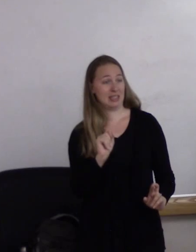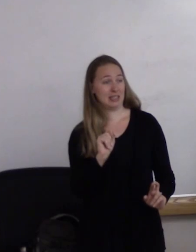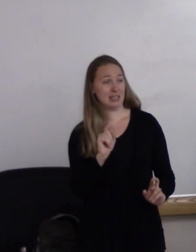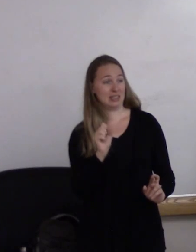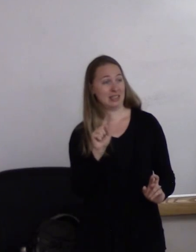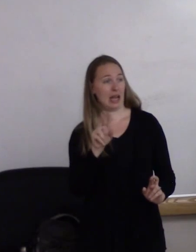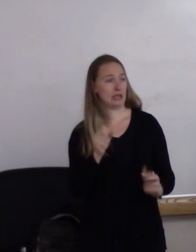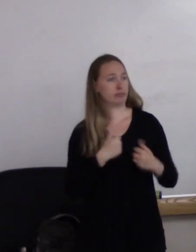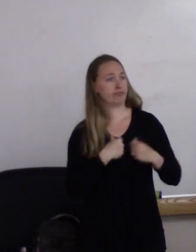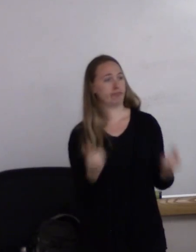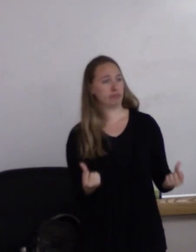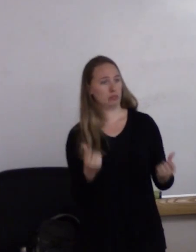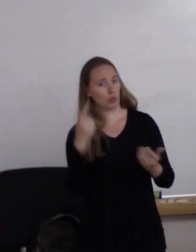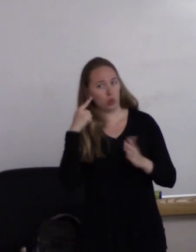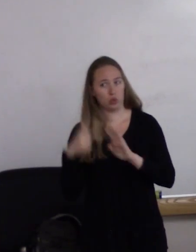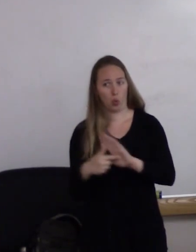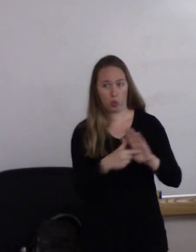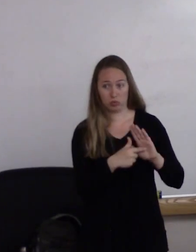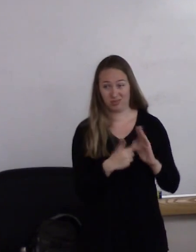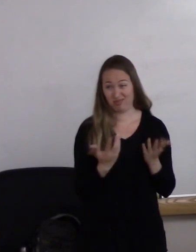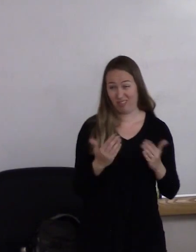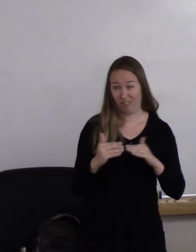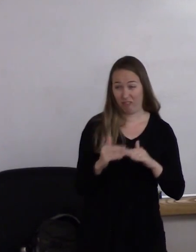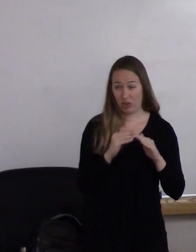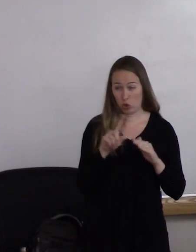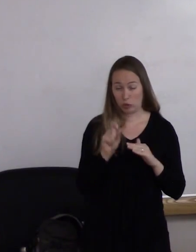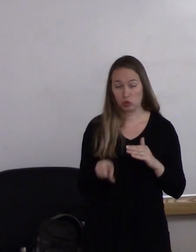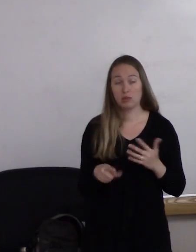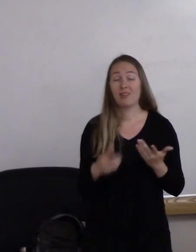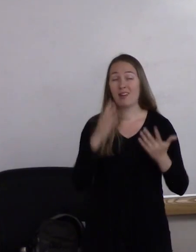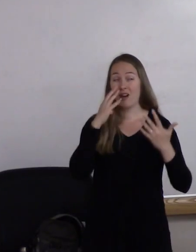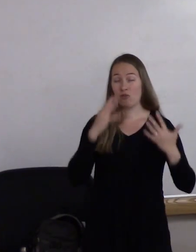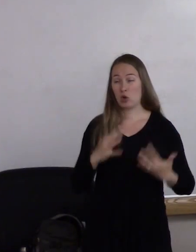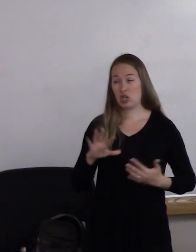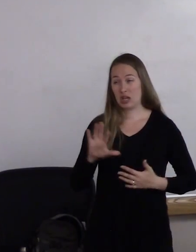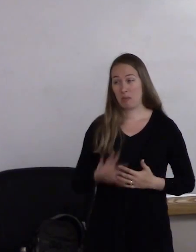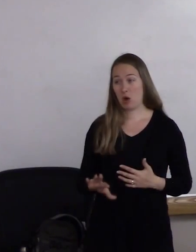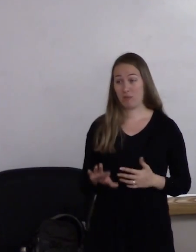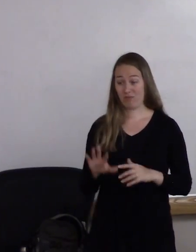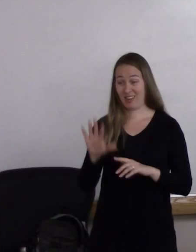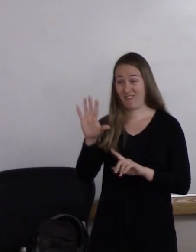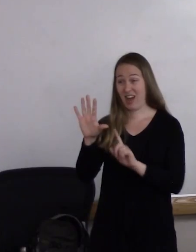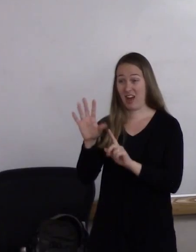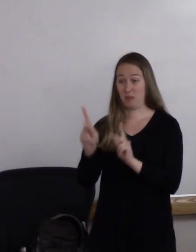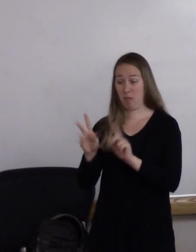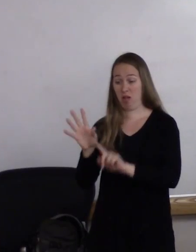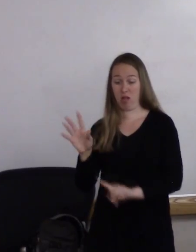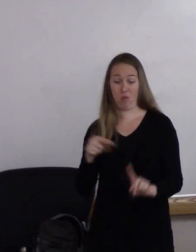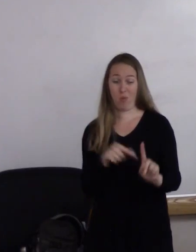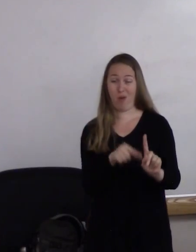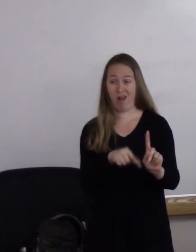Kind of a fair question to ask. Unfortunately, only about one in five LGBT older adults or boomers